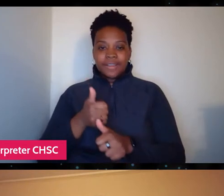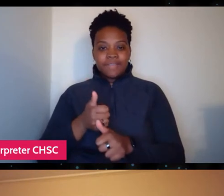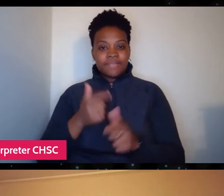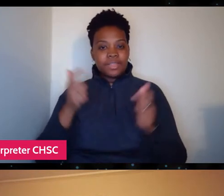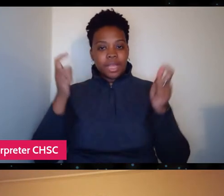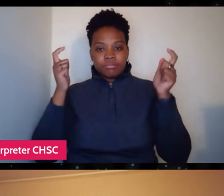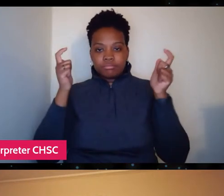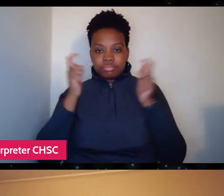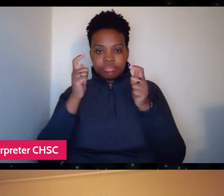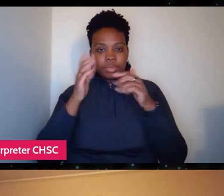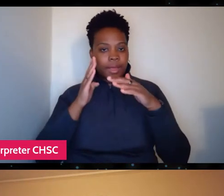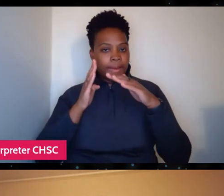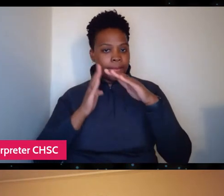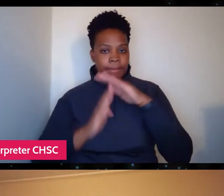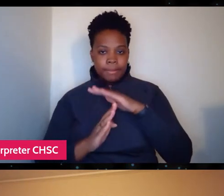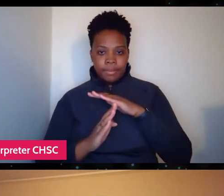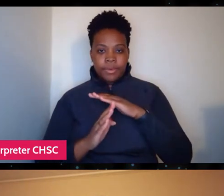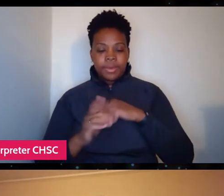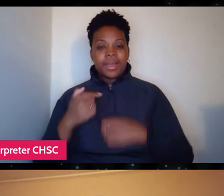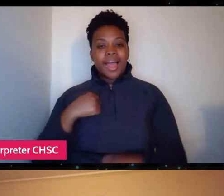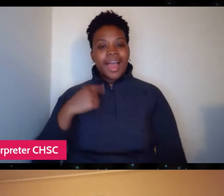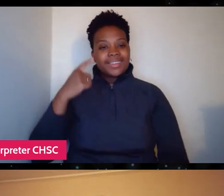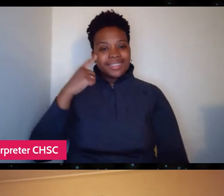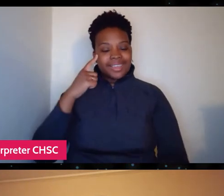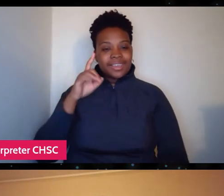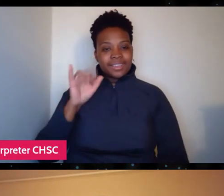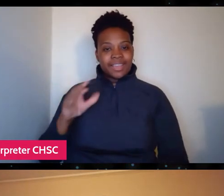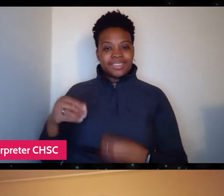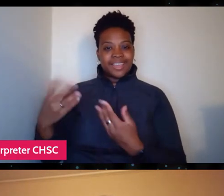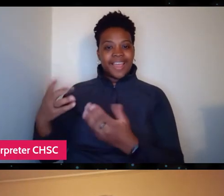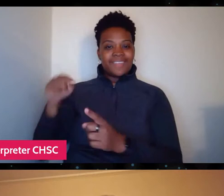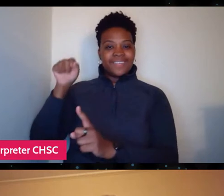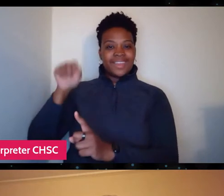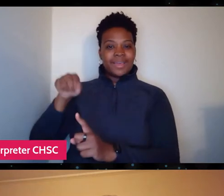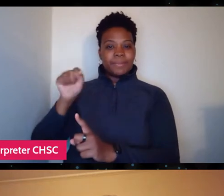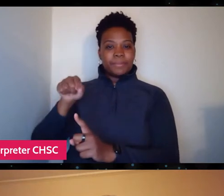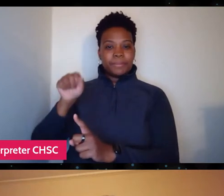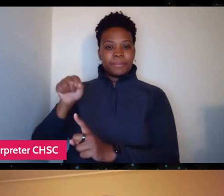but I think that's what maybe gave him the sincerity